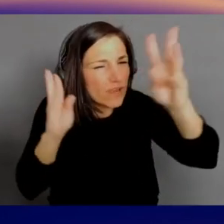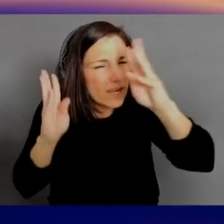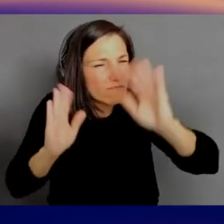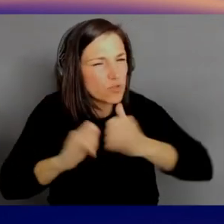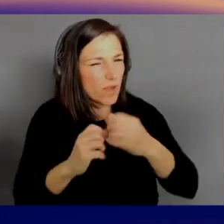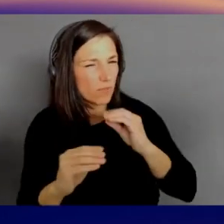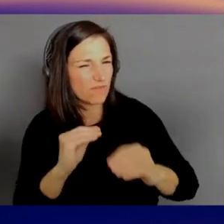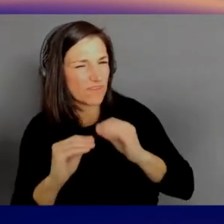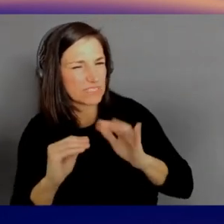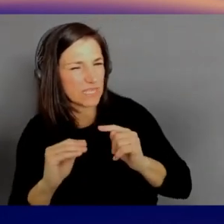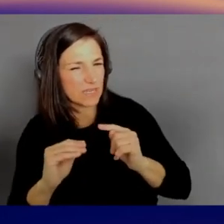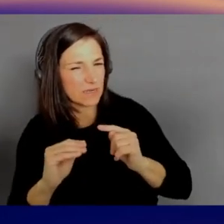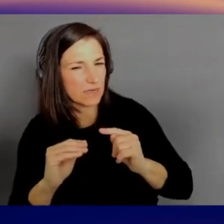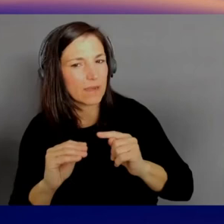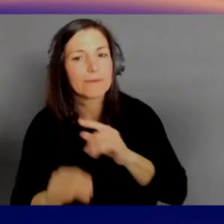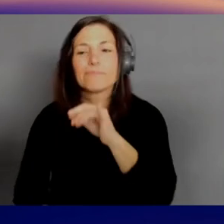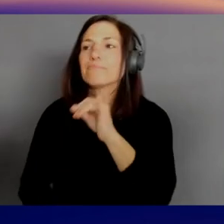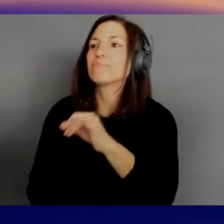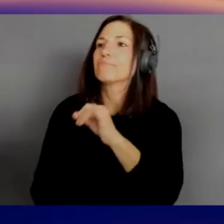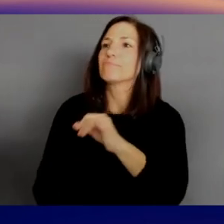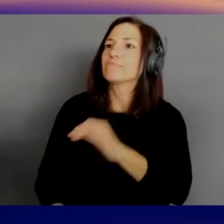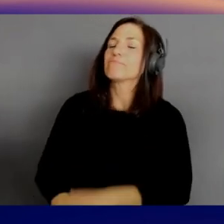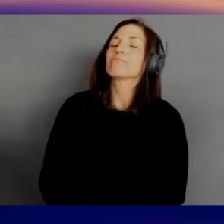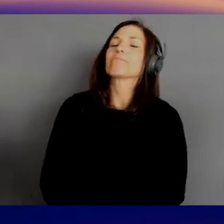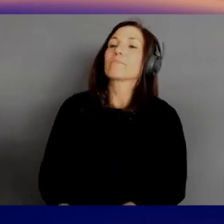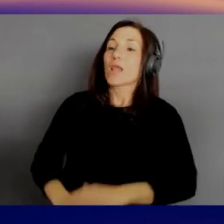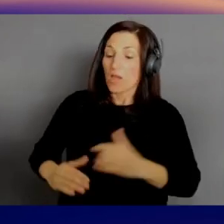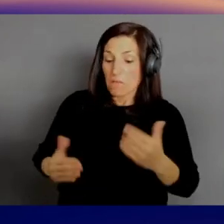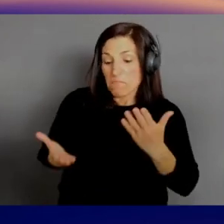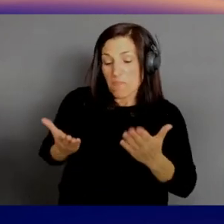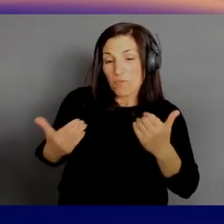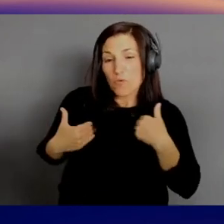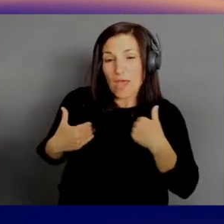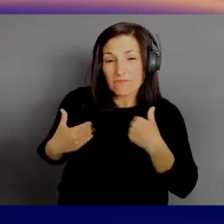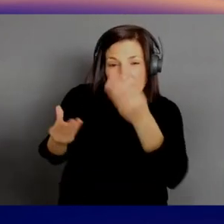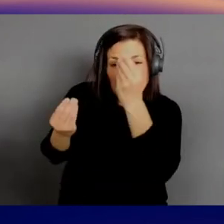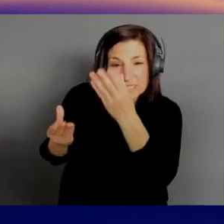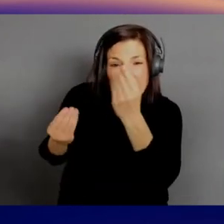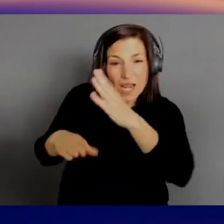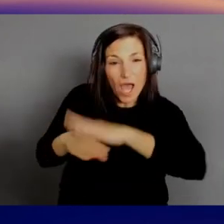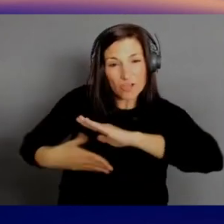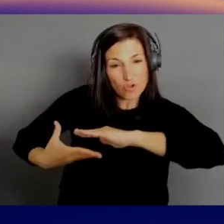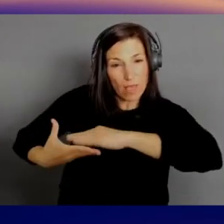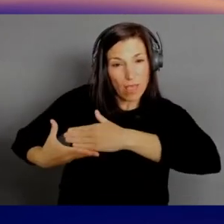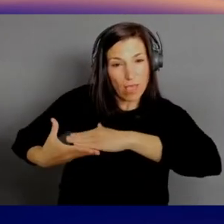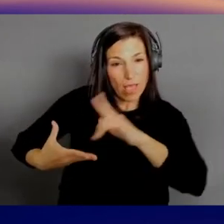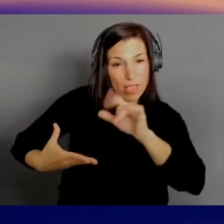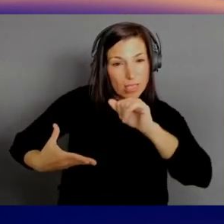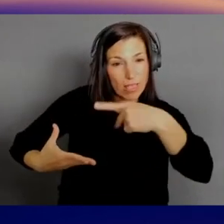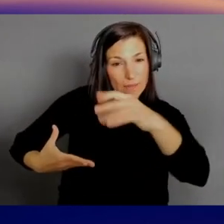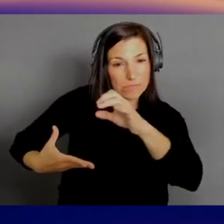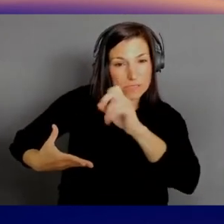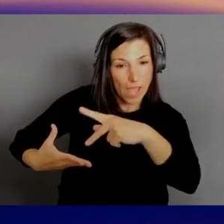you might have data that you don't want on your laptop, but you want to give access to it, to your employees. So how do you do that